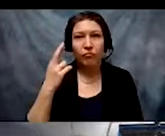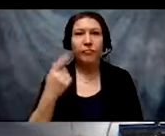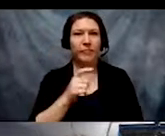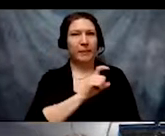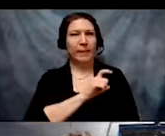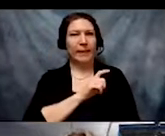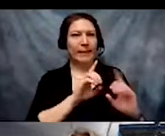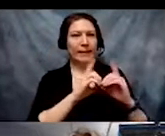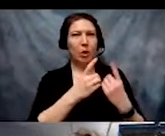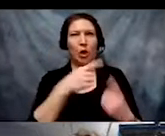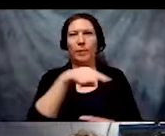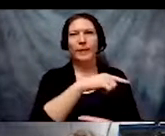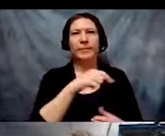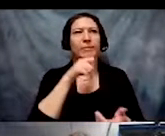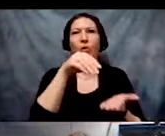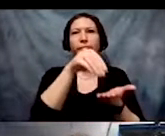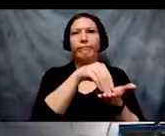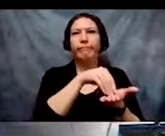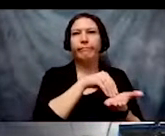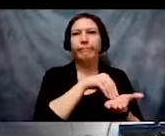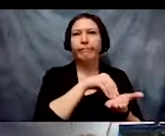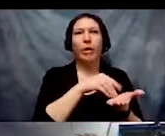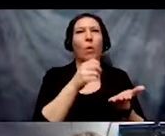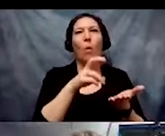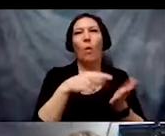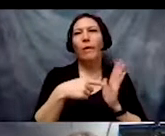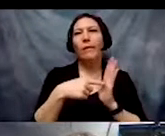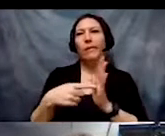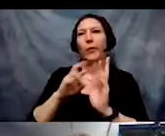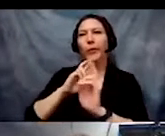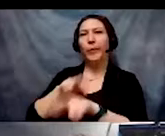do not collect or share disability status and